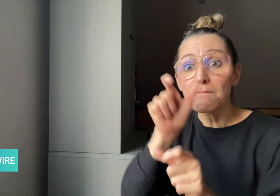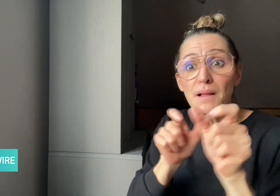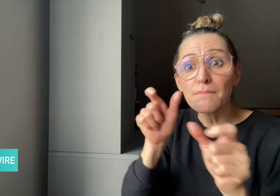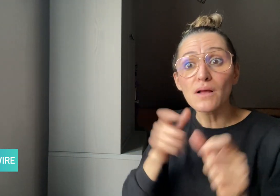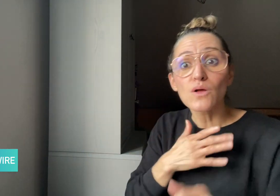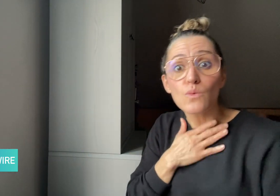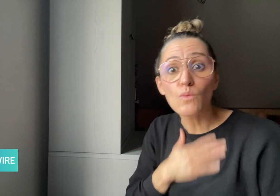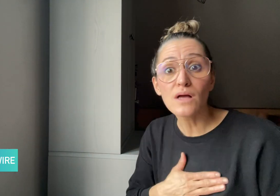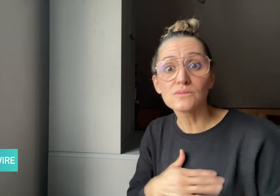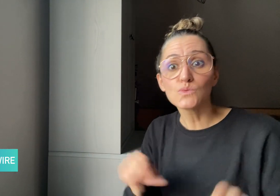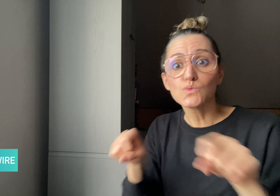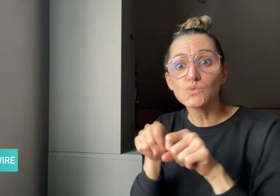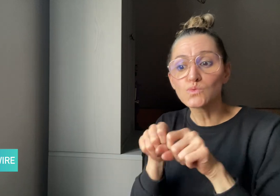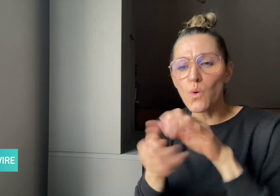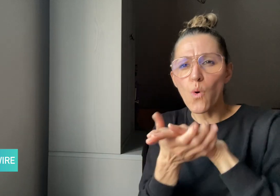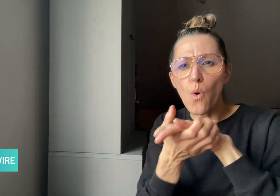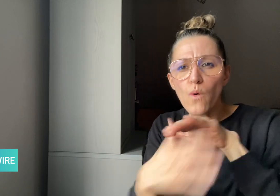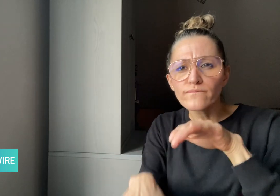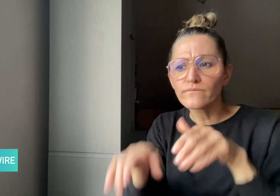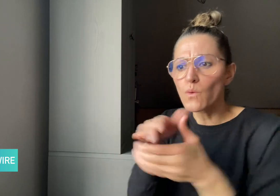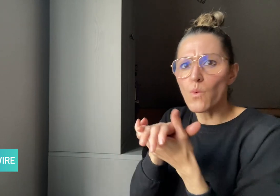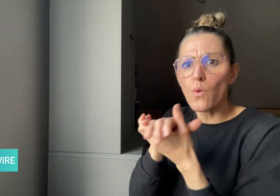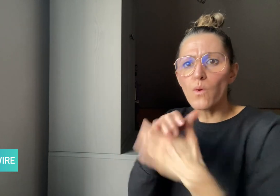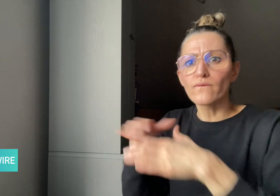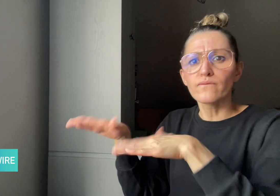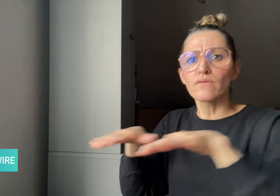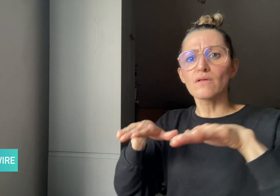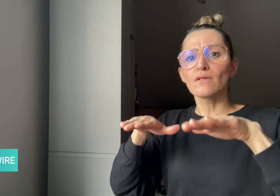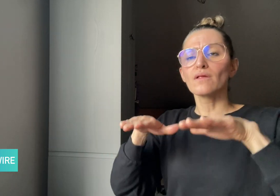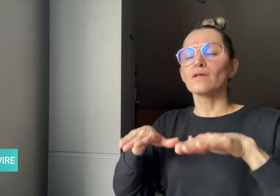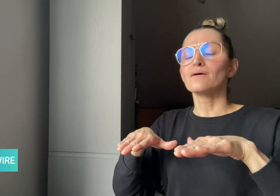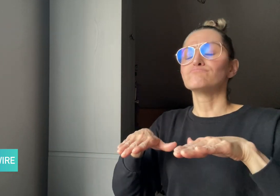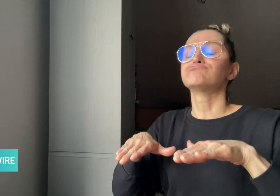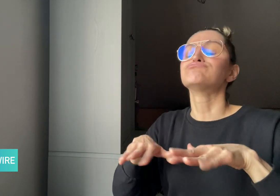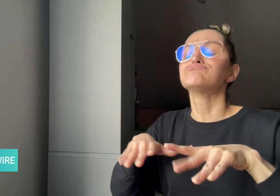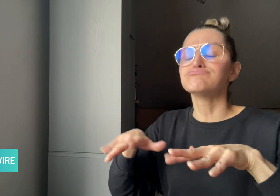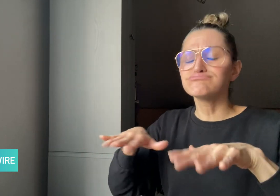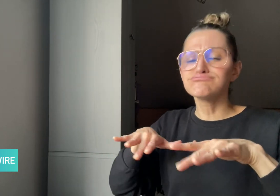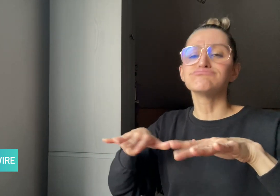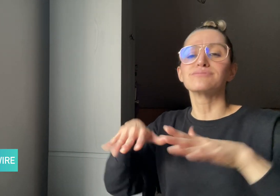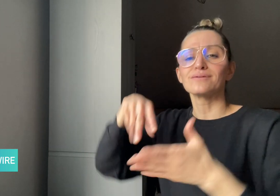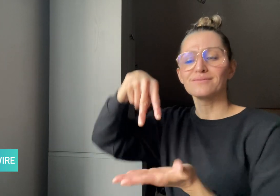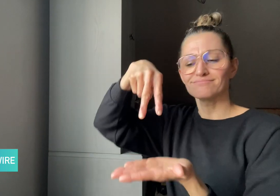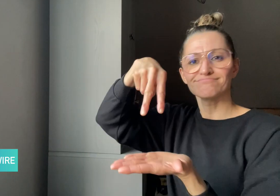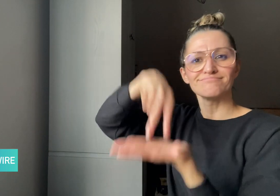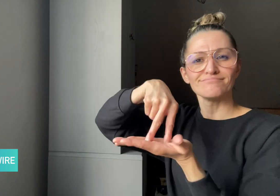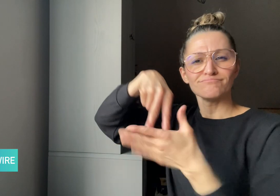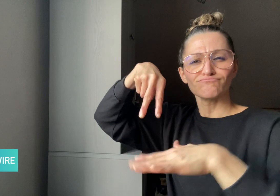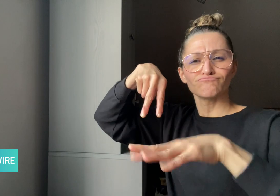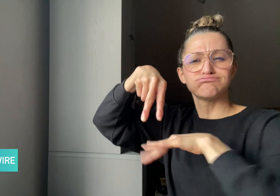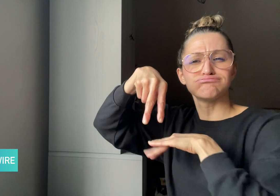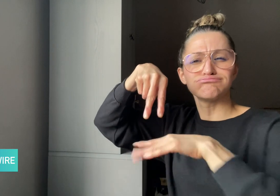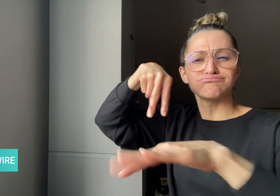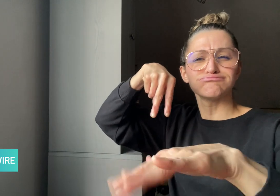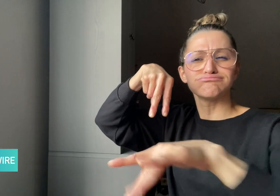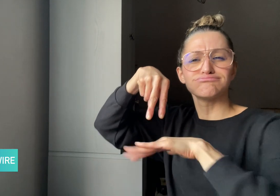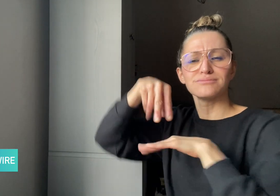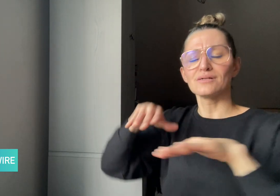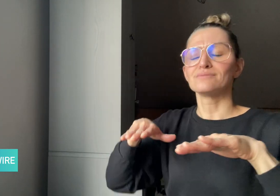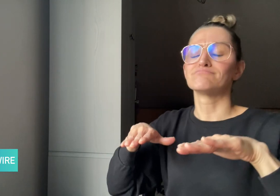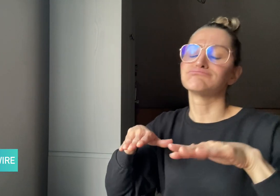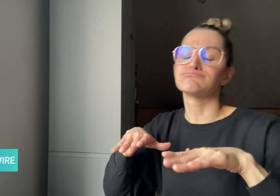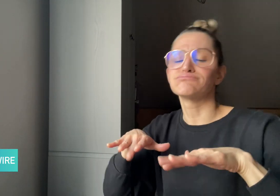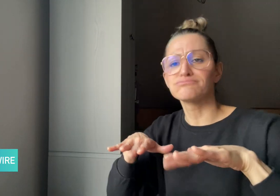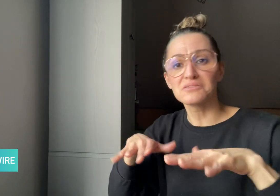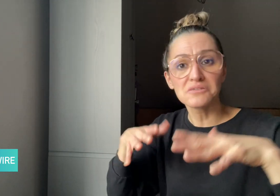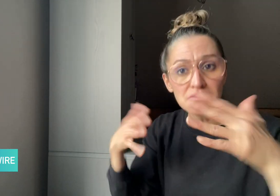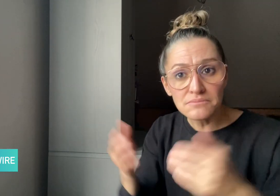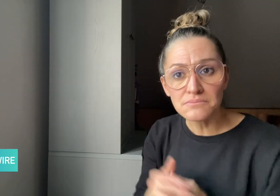the vibrations through the floor. Others would stand right next